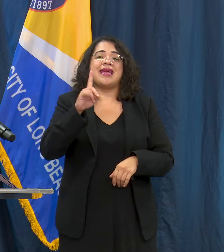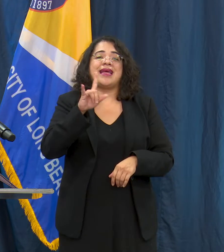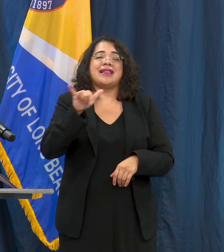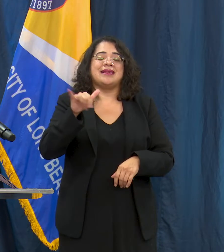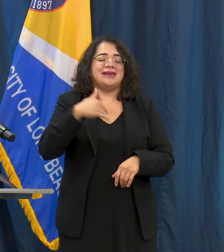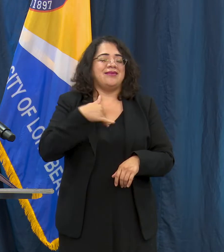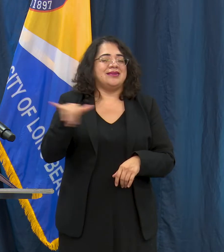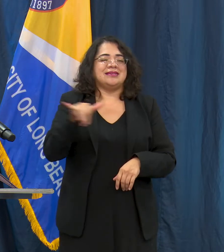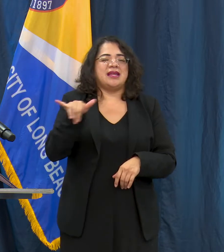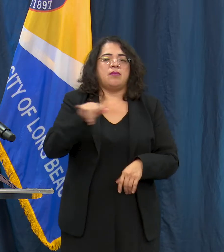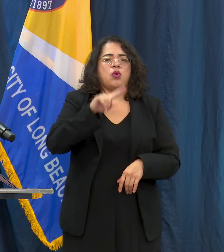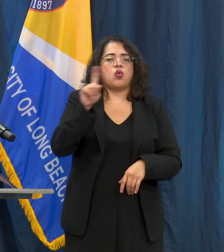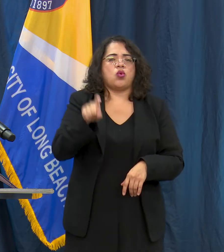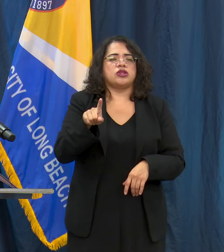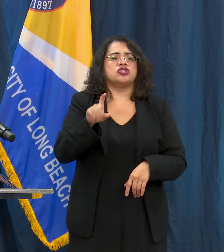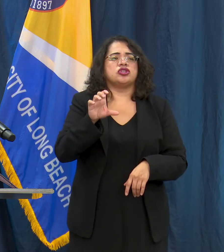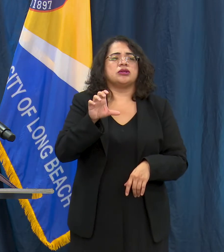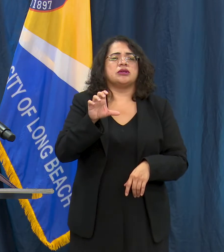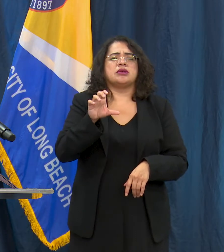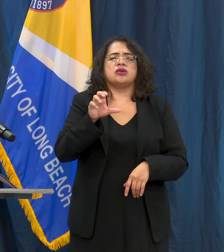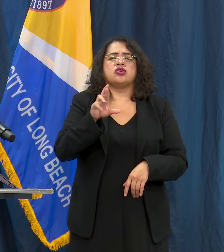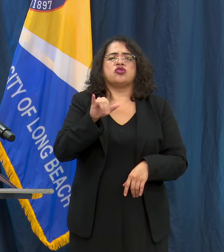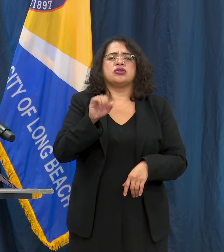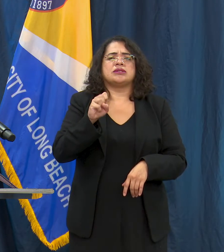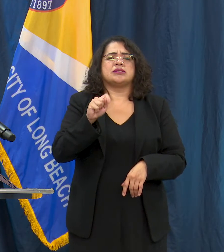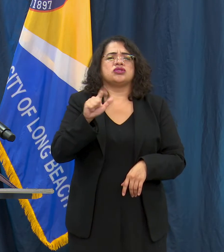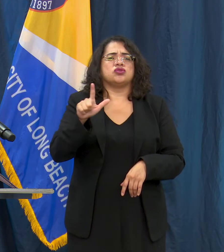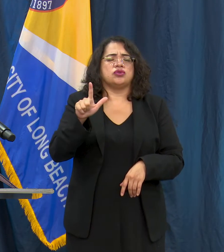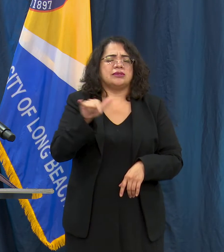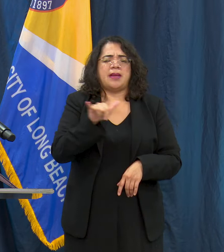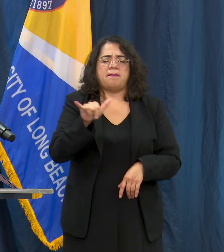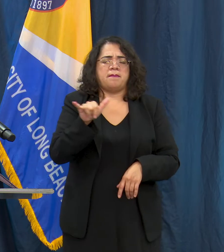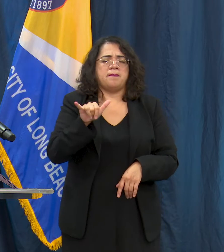to Crystal so I think that question was answered. All right now we have a